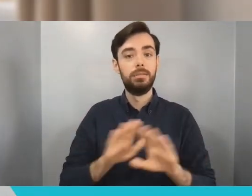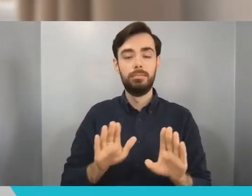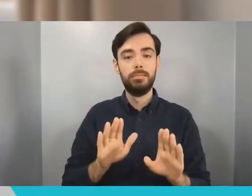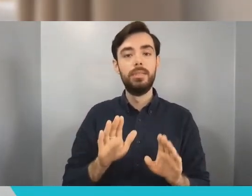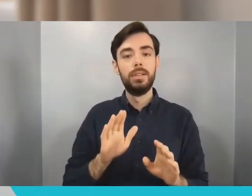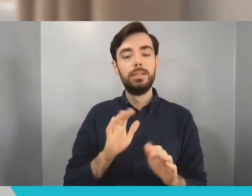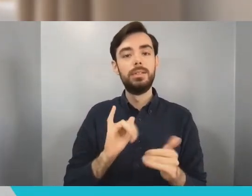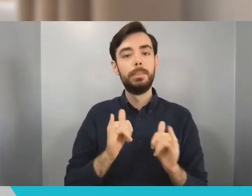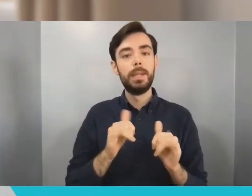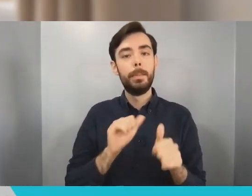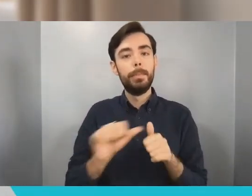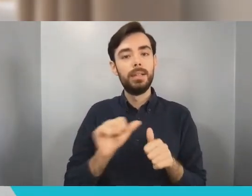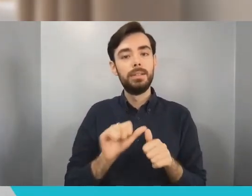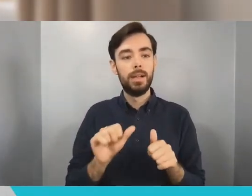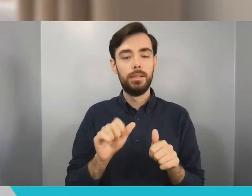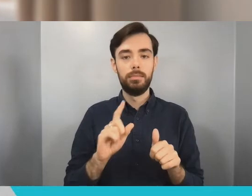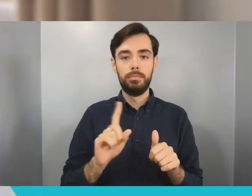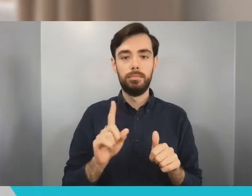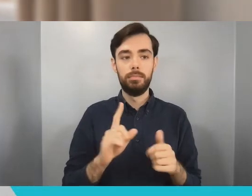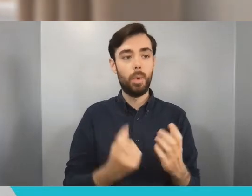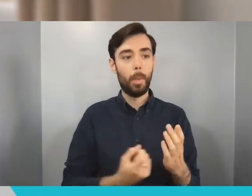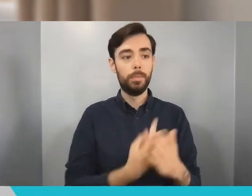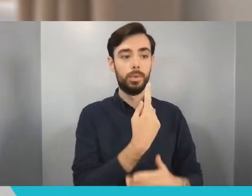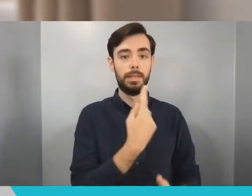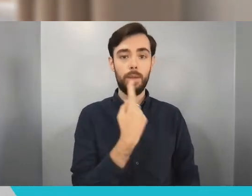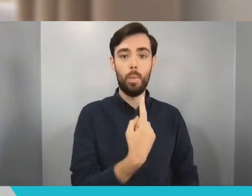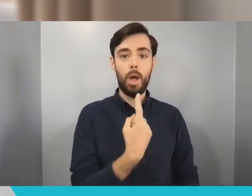when actually now is the time to get your head down and capitalise on that and make